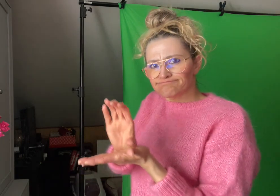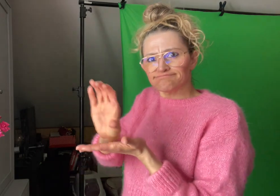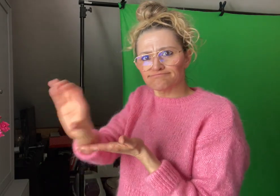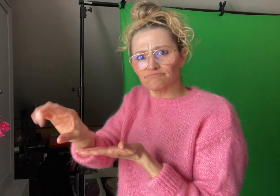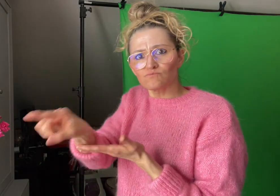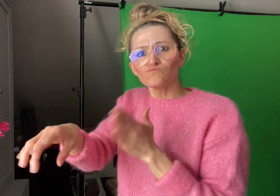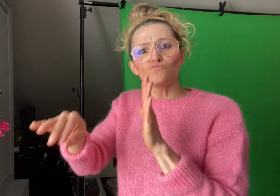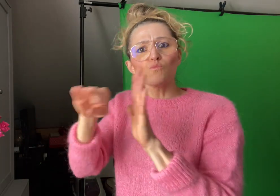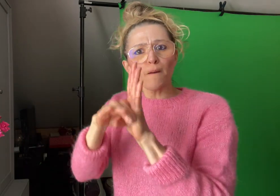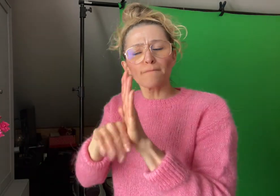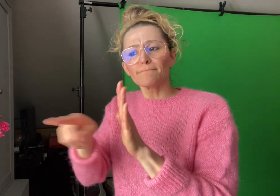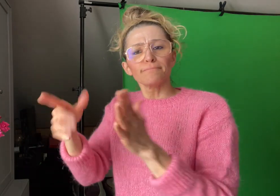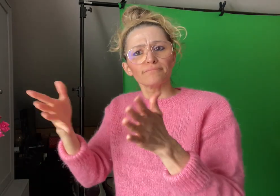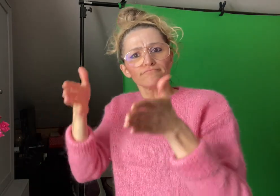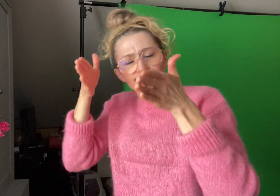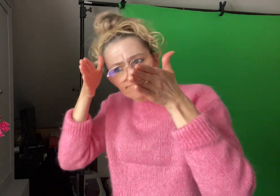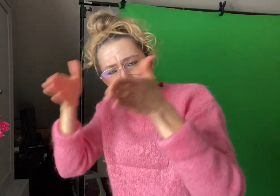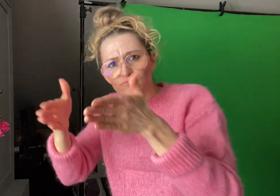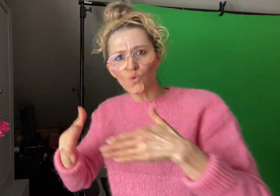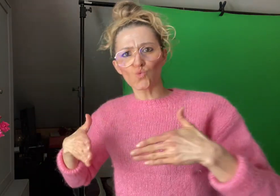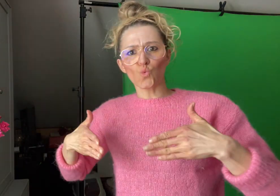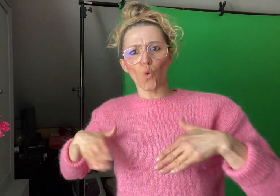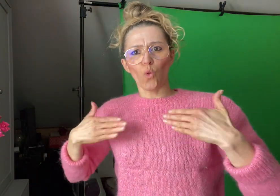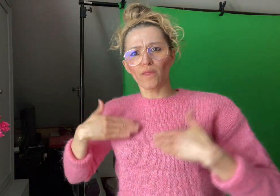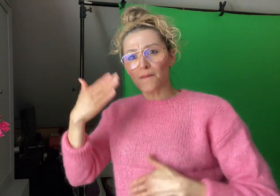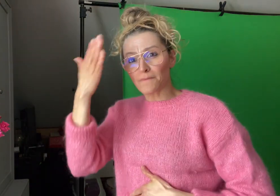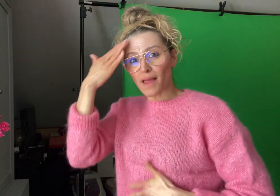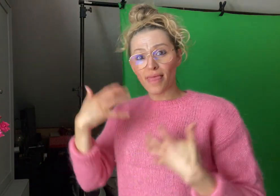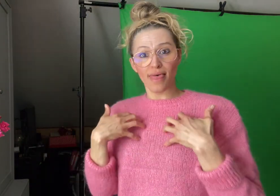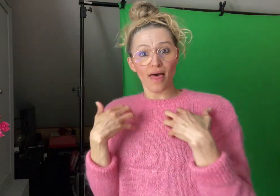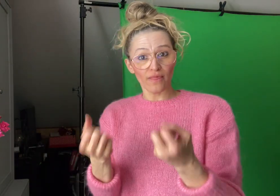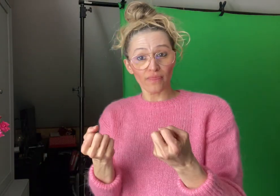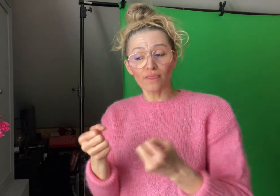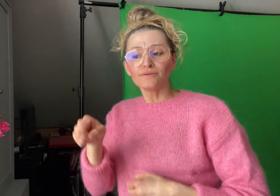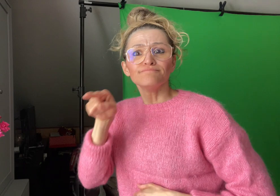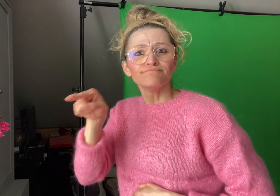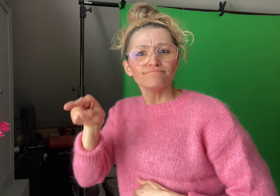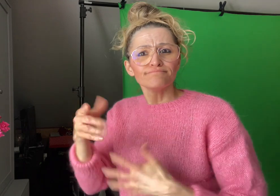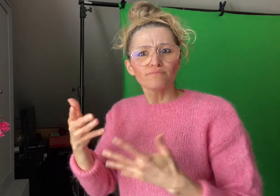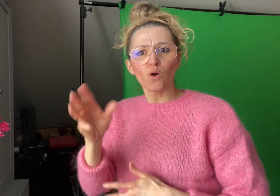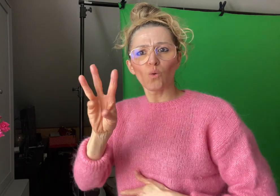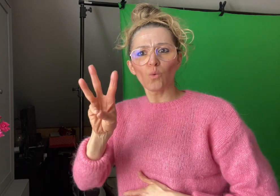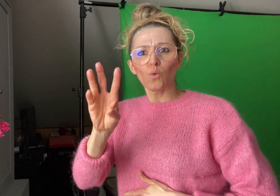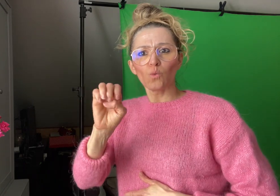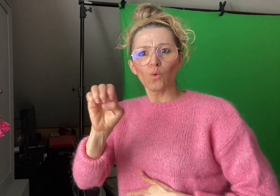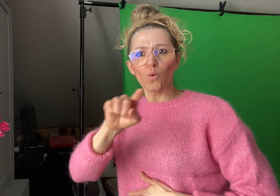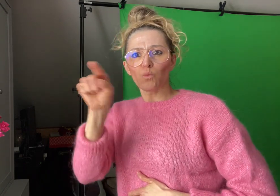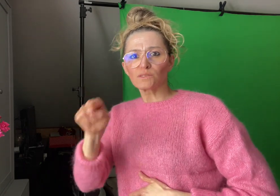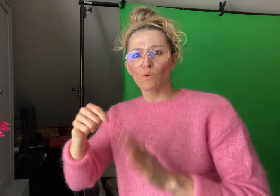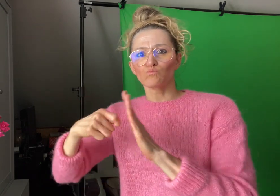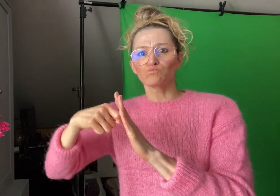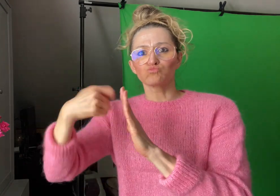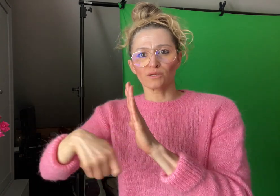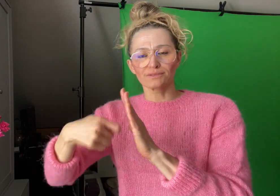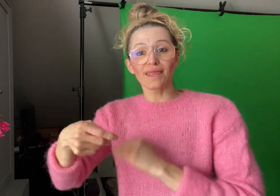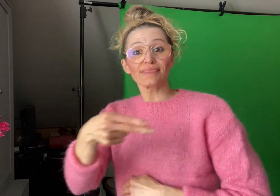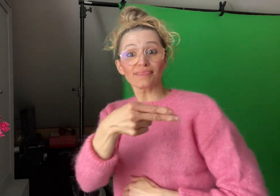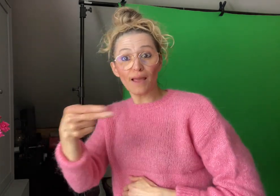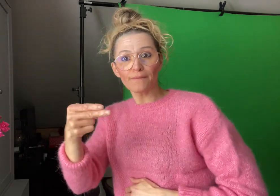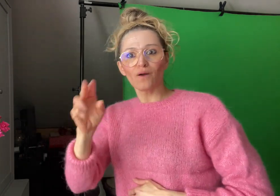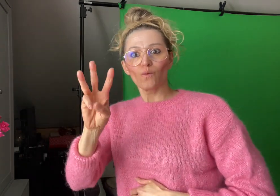The Weez Project’s ‘Weez Walk’ aims to raise awareness